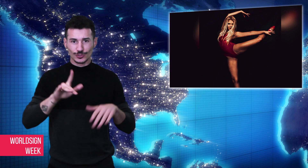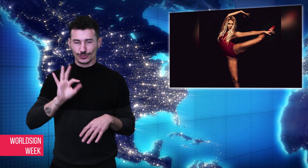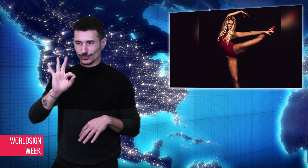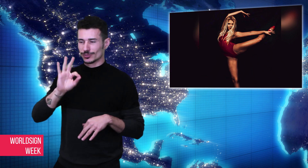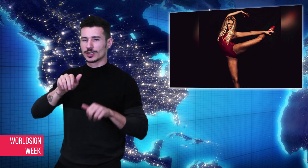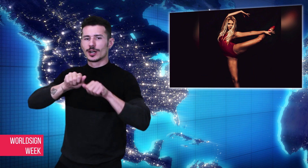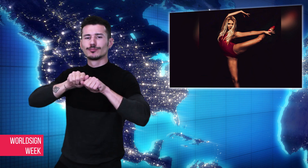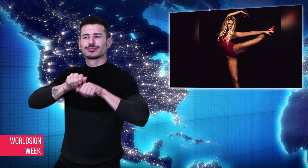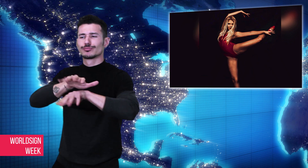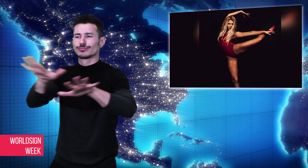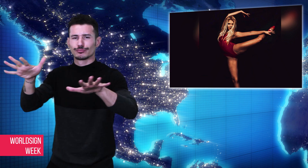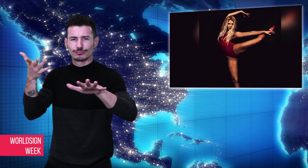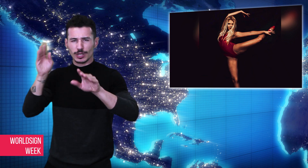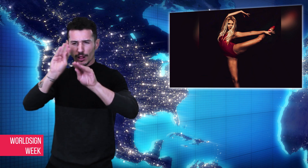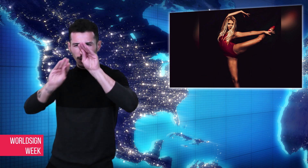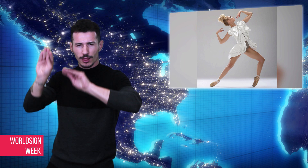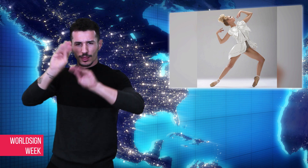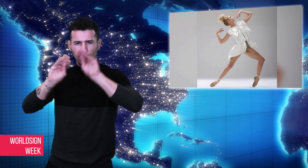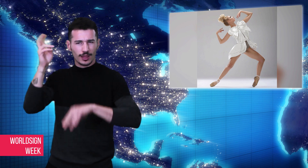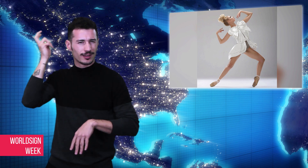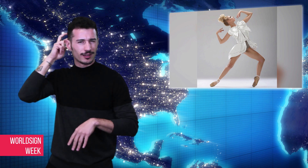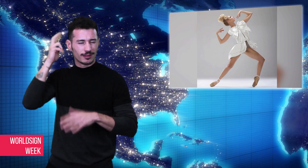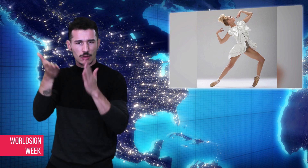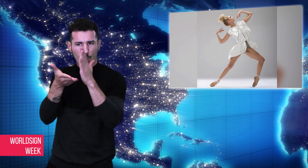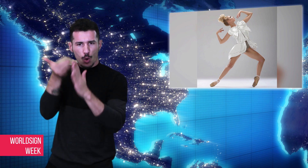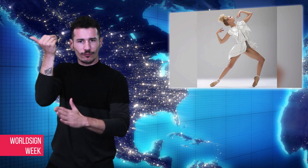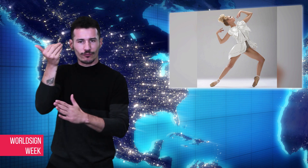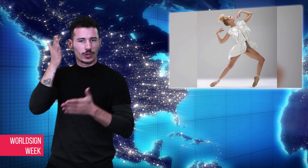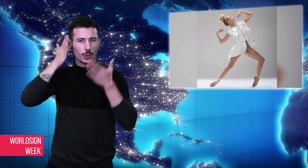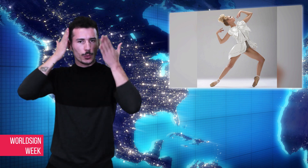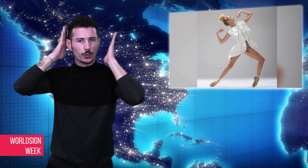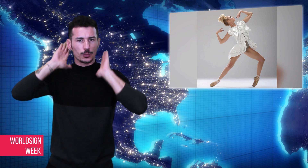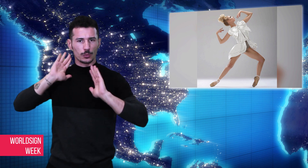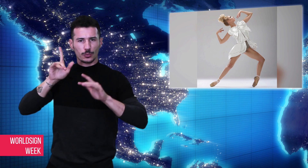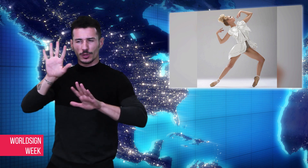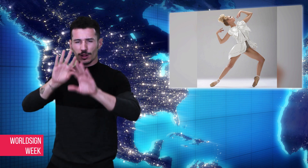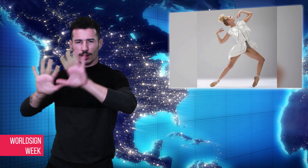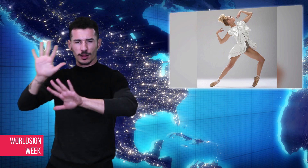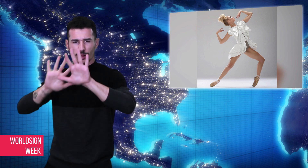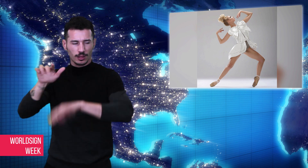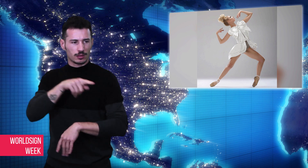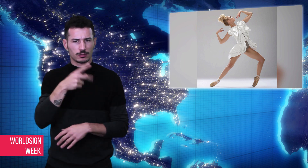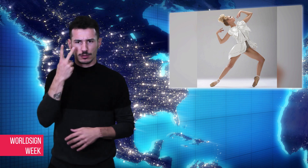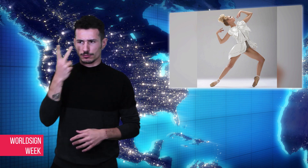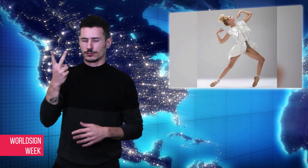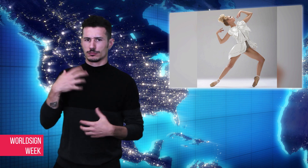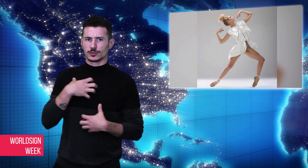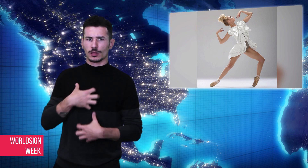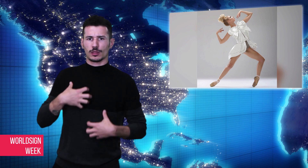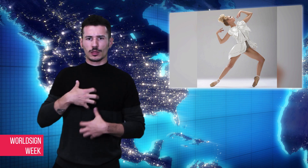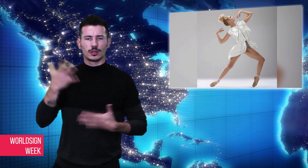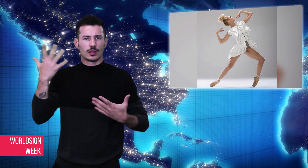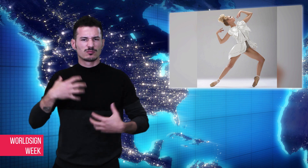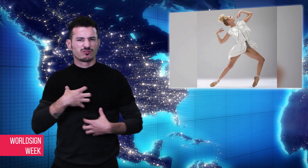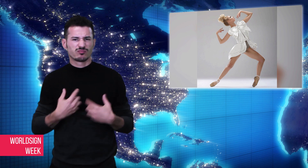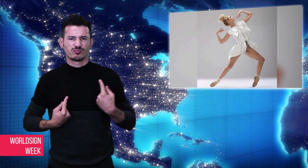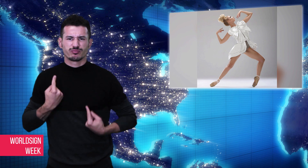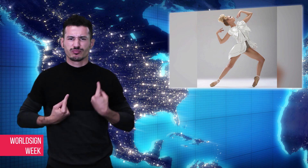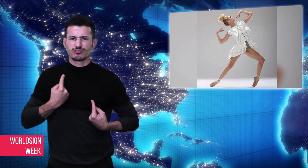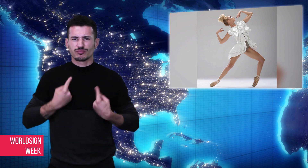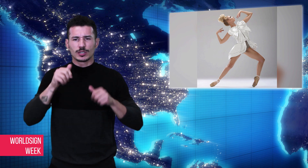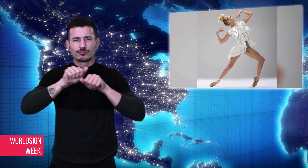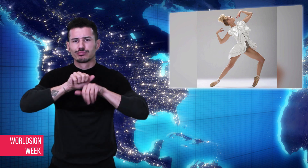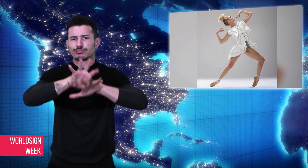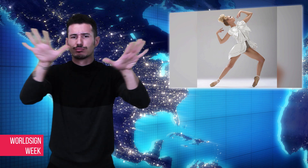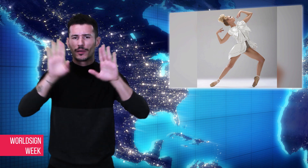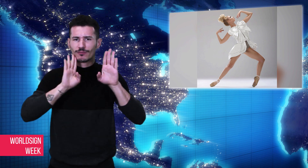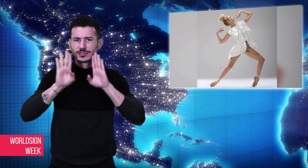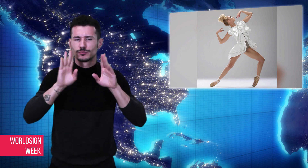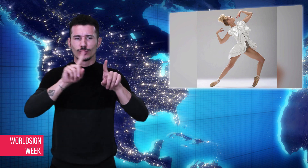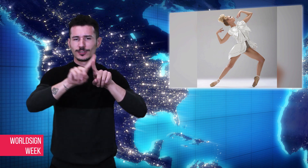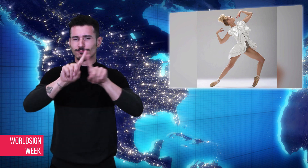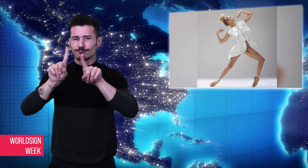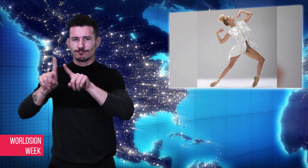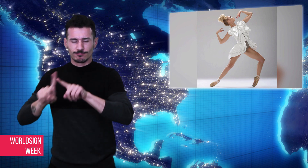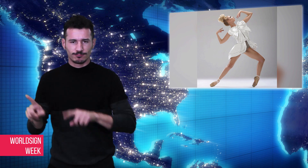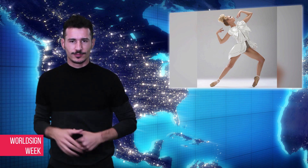posted a complaint on social media.